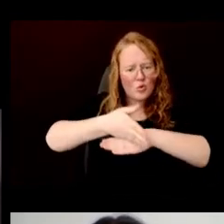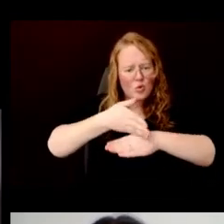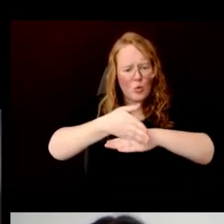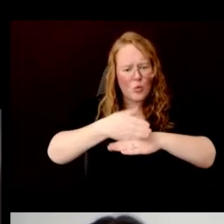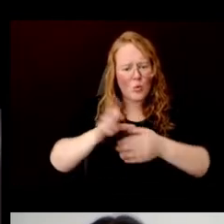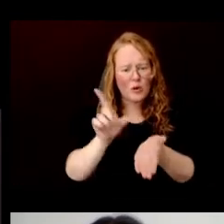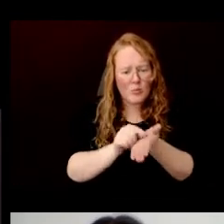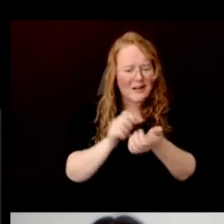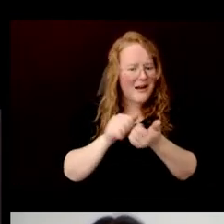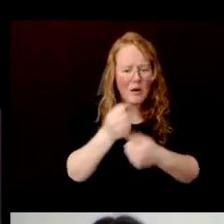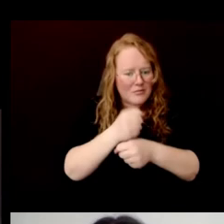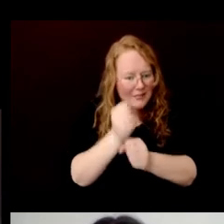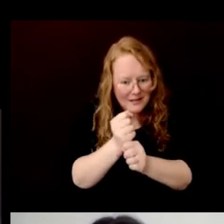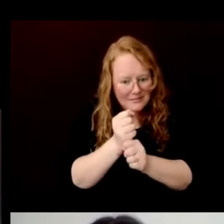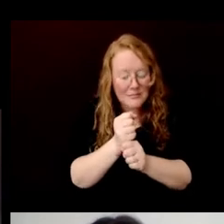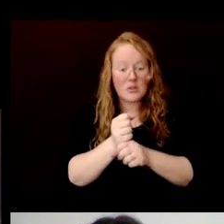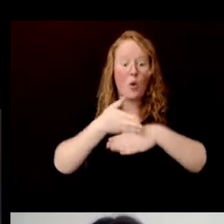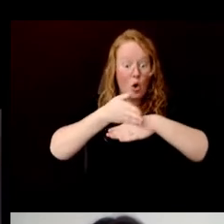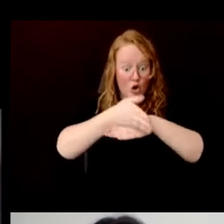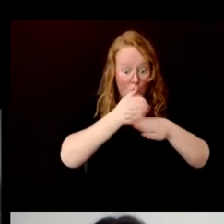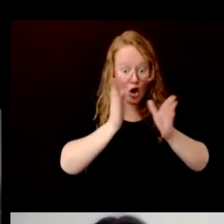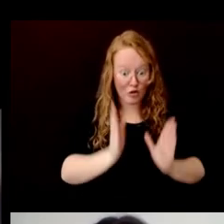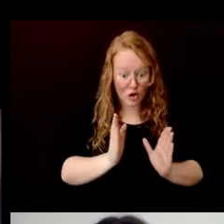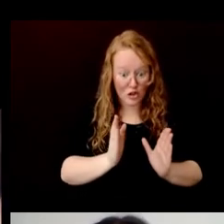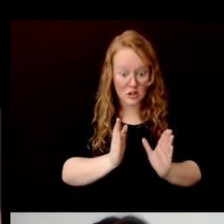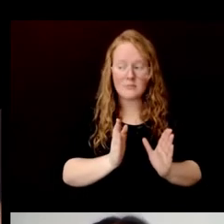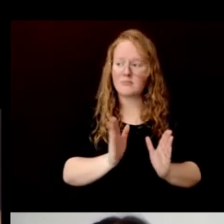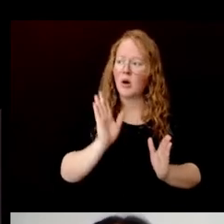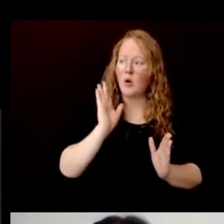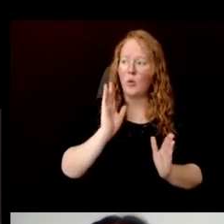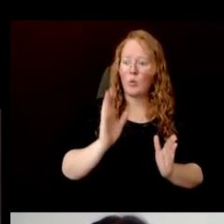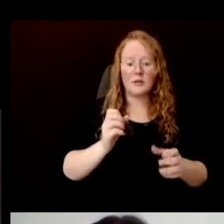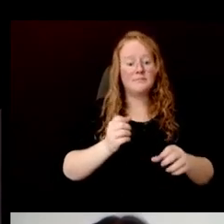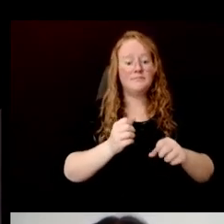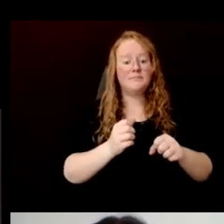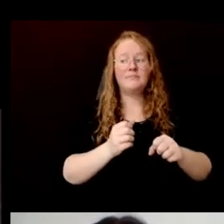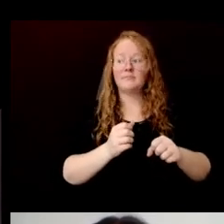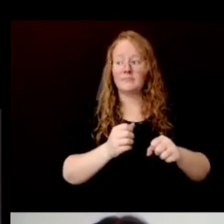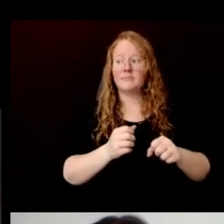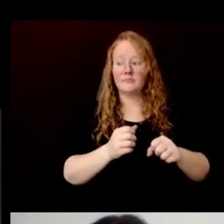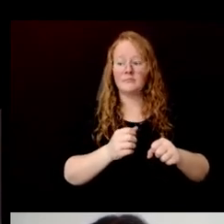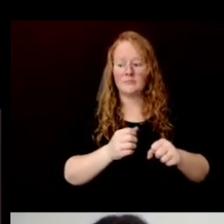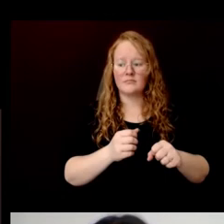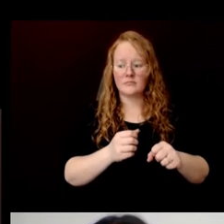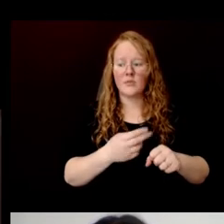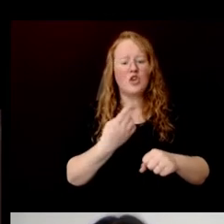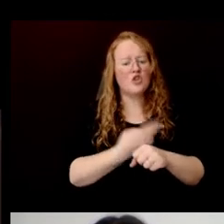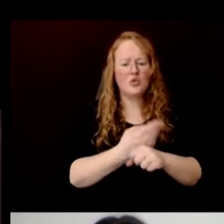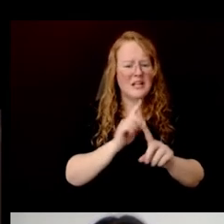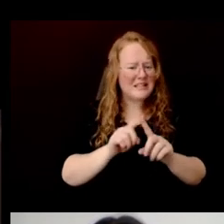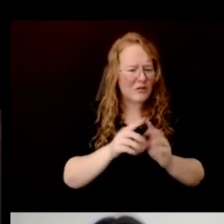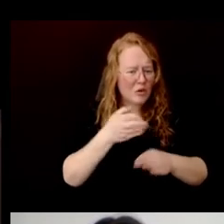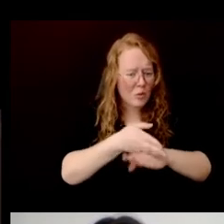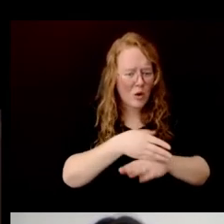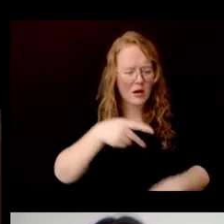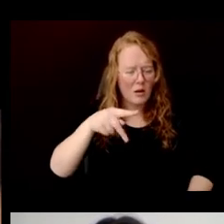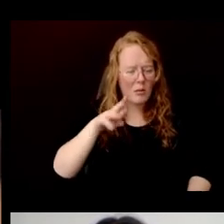So carvers will carve from dyospyros, or persimmon wood.